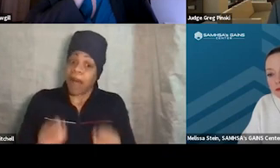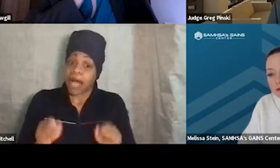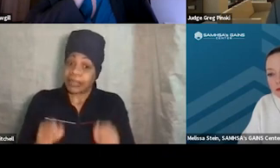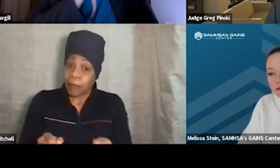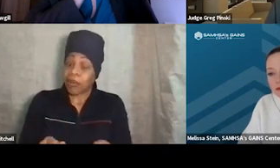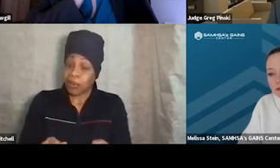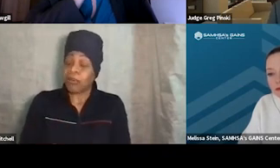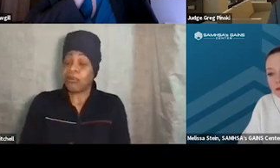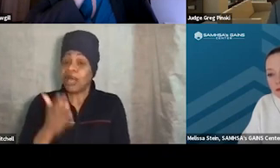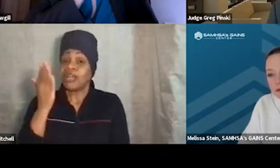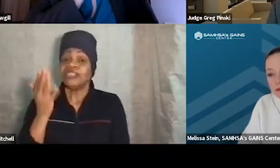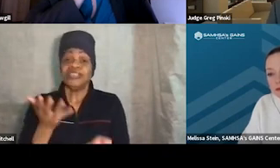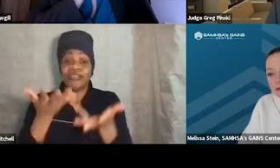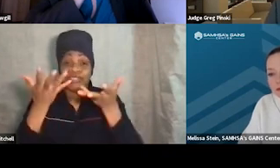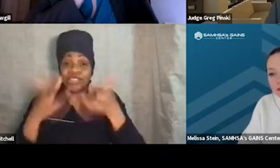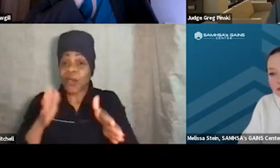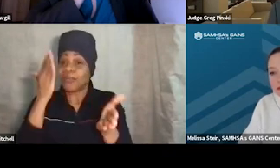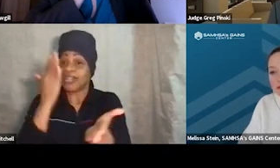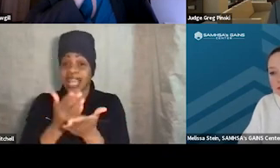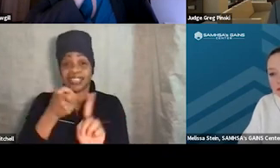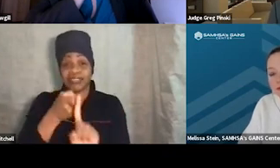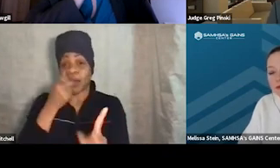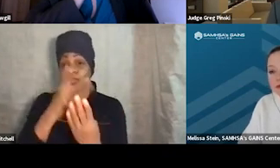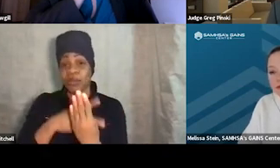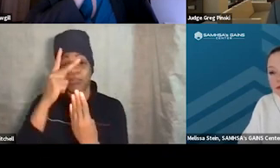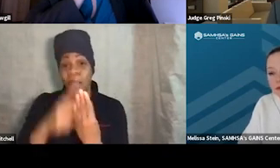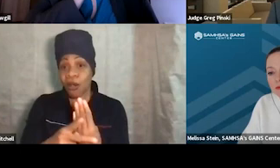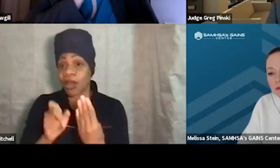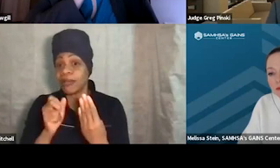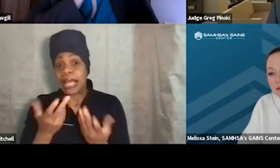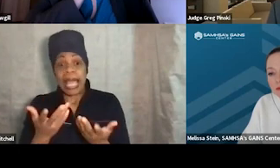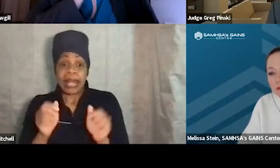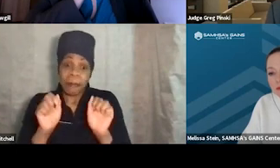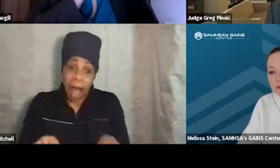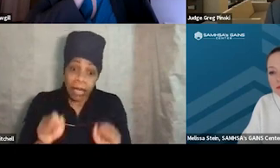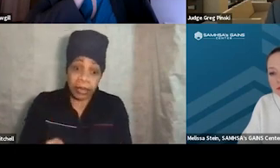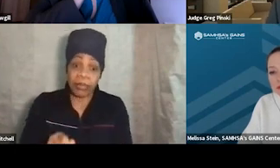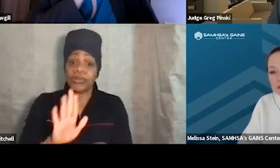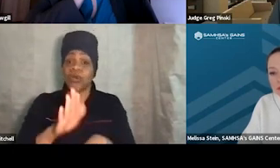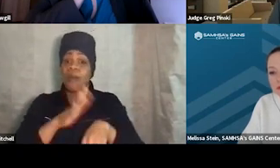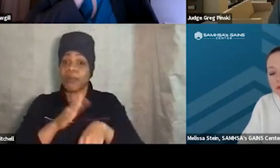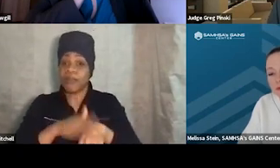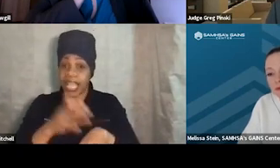you're facing potentially having your probation revoked and potentially having to go